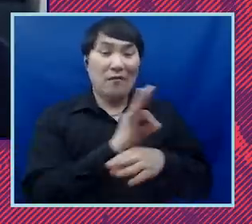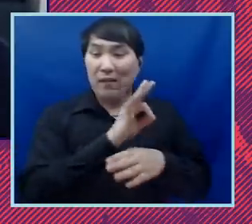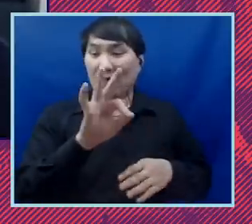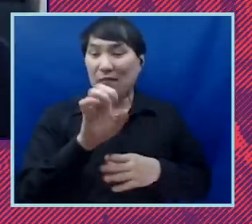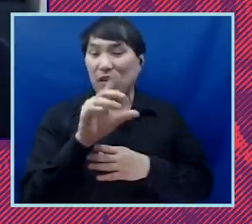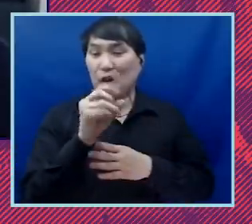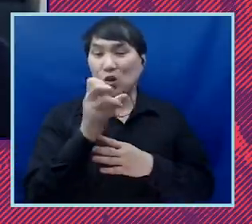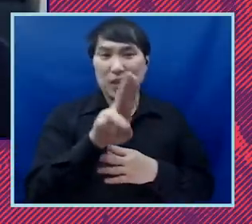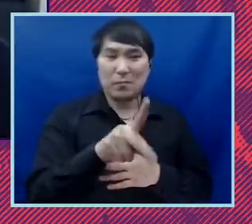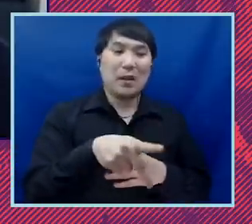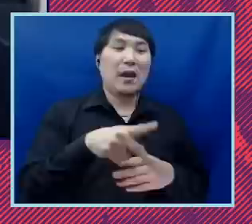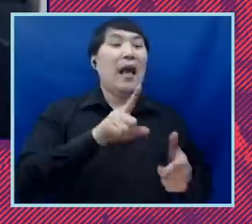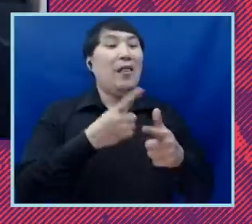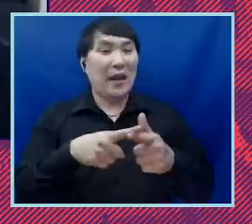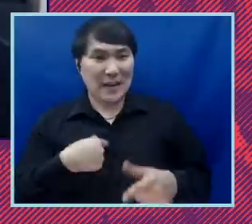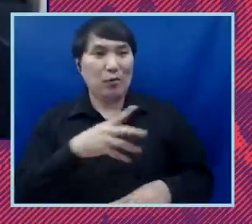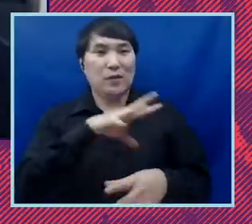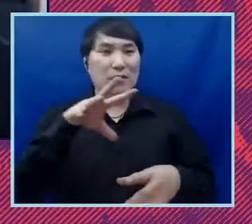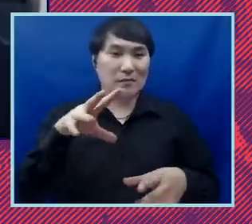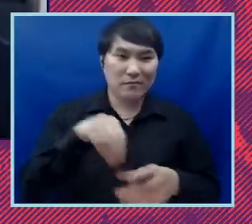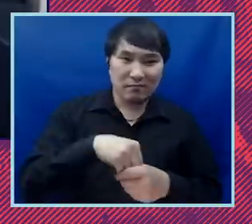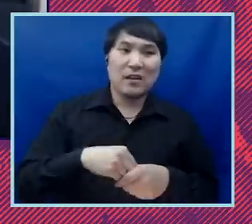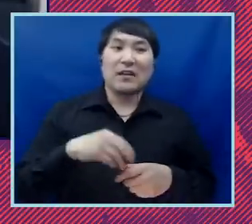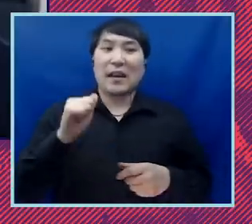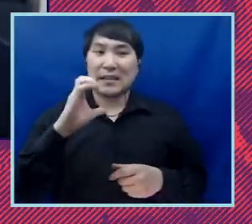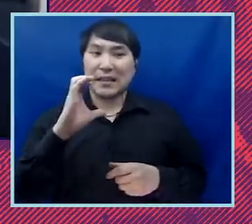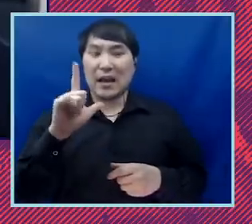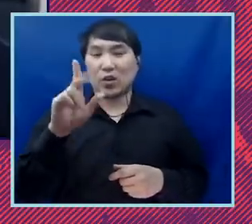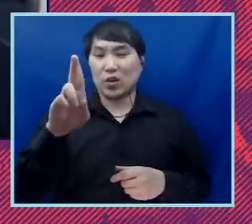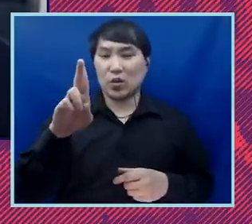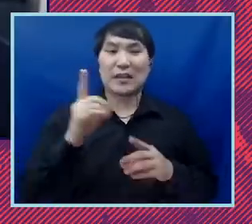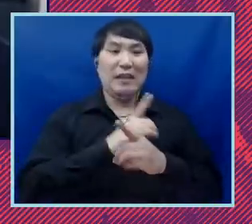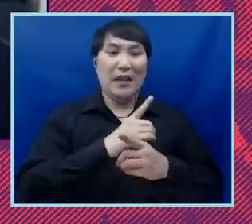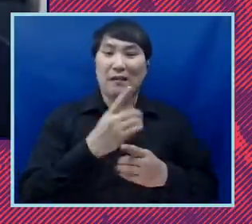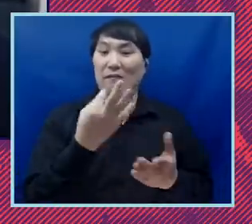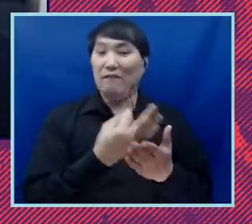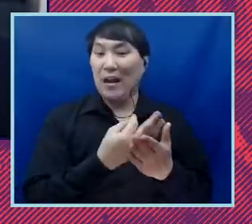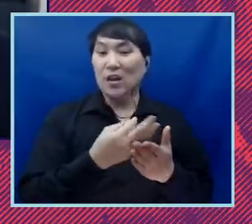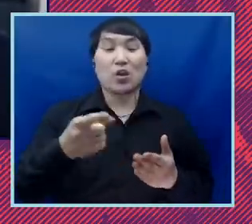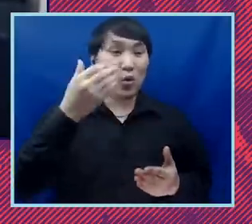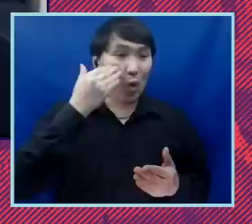at the NAACP Legal Defense Fund, an organization that, as you know, has been critical in training